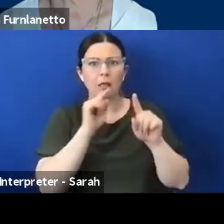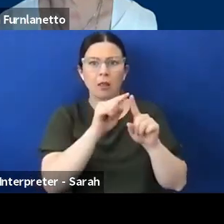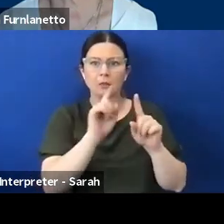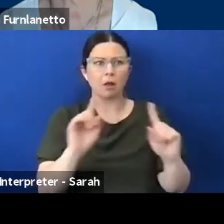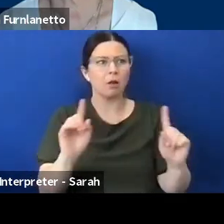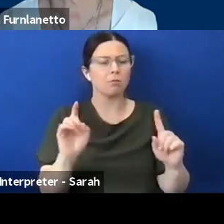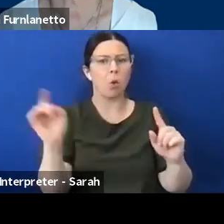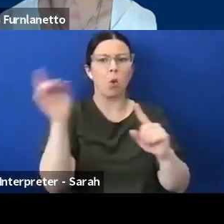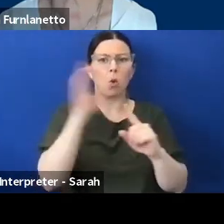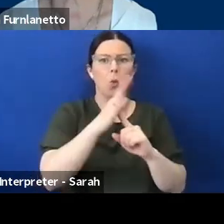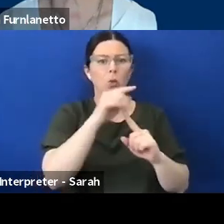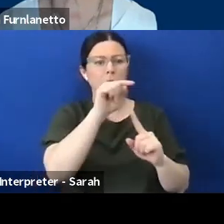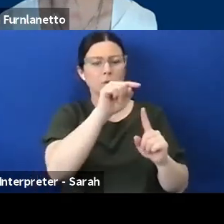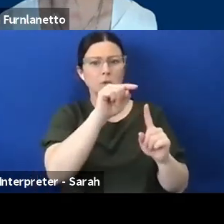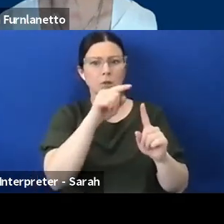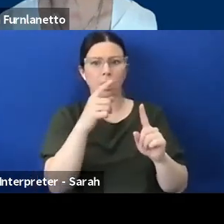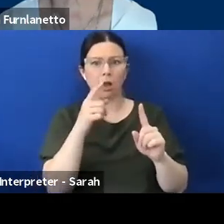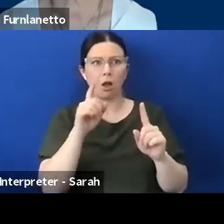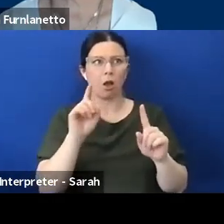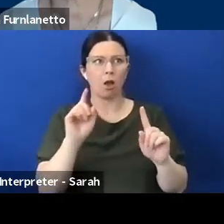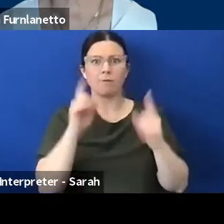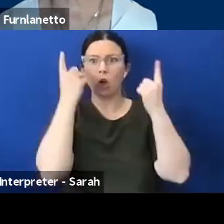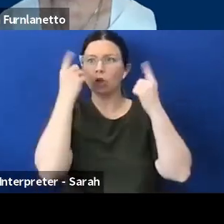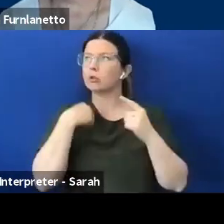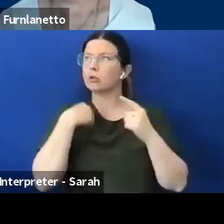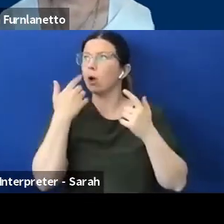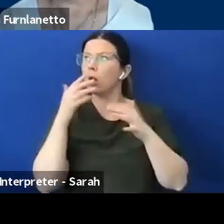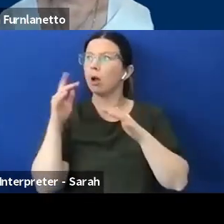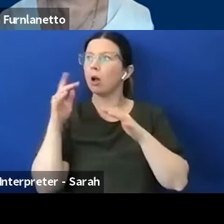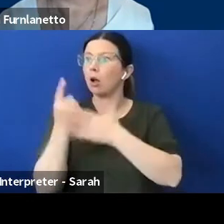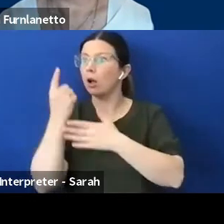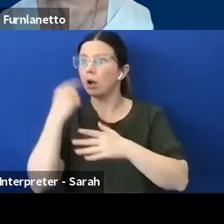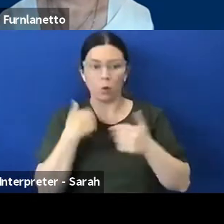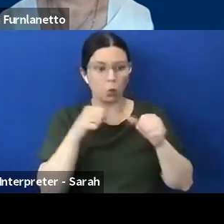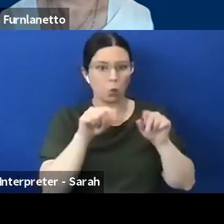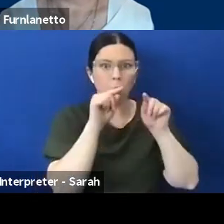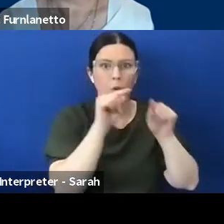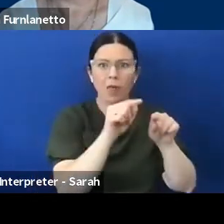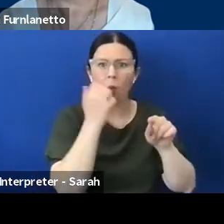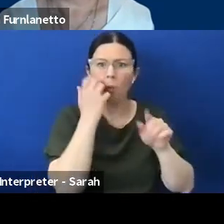resource to use all the time because in the case of an emergency, if something drastic